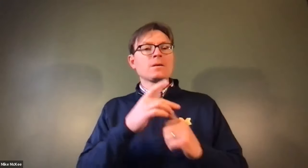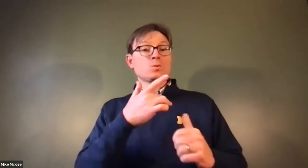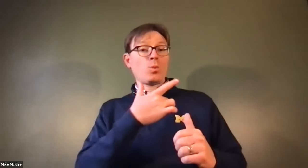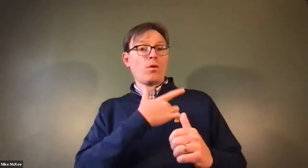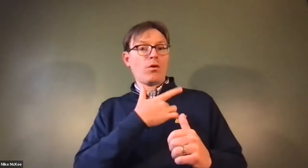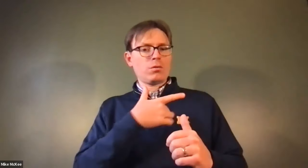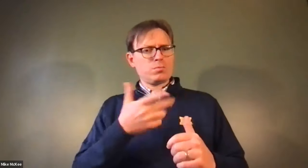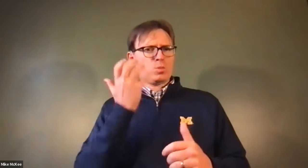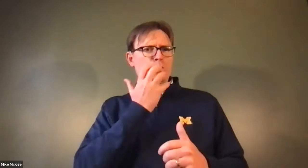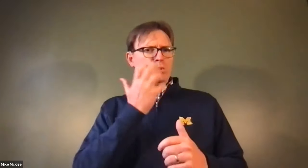James Cech: let's talk about it structure.